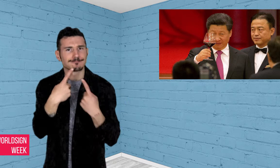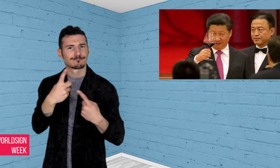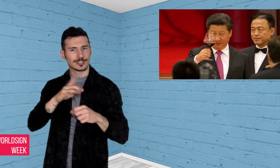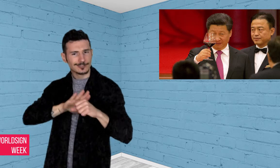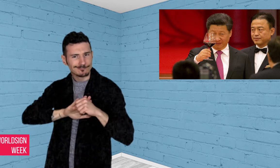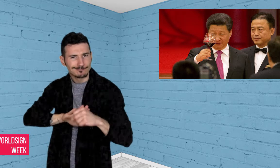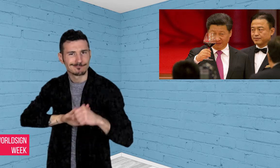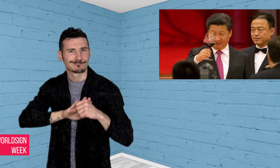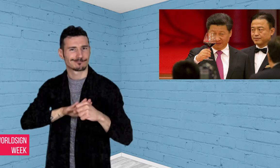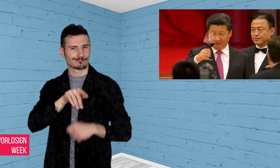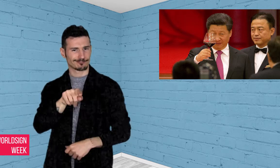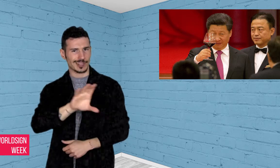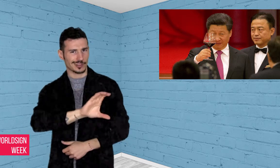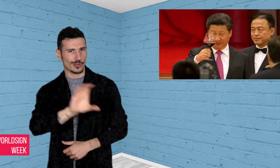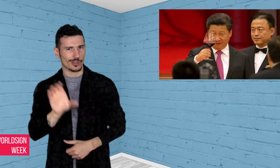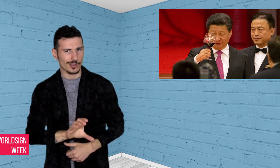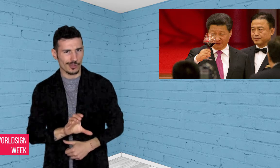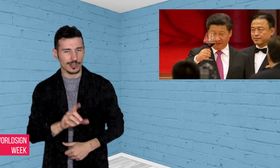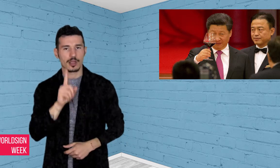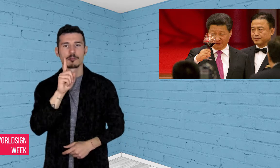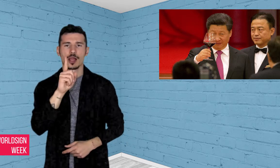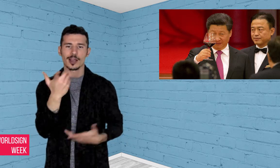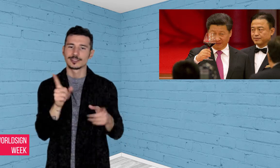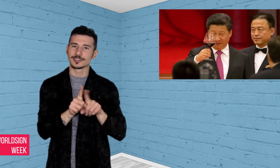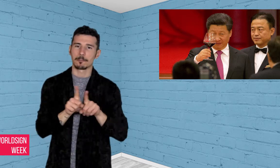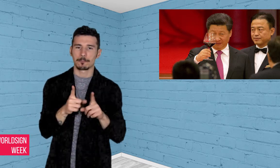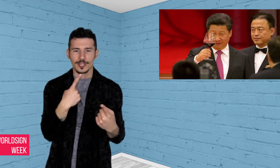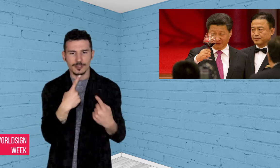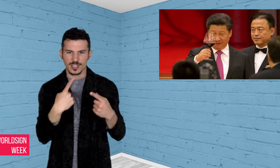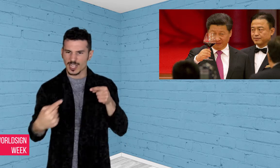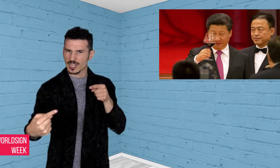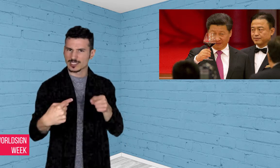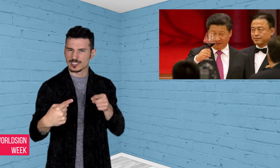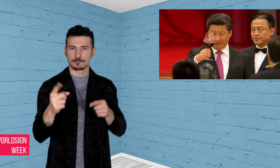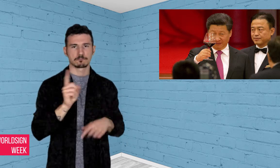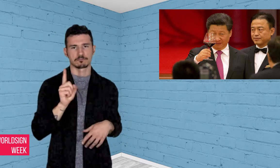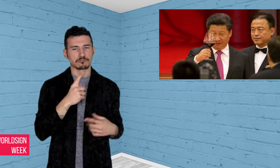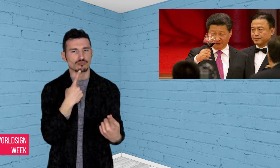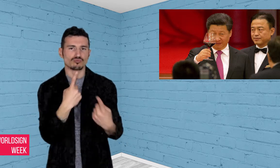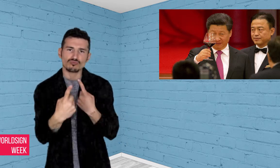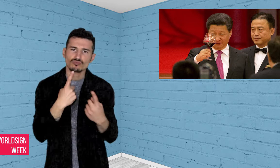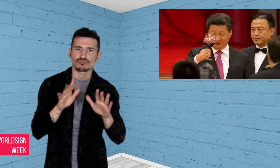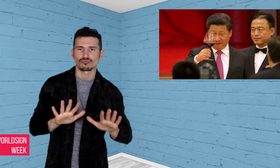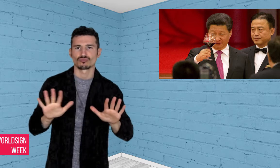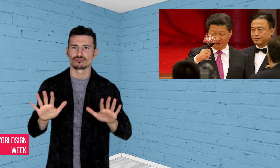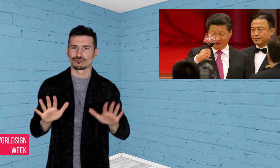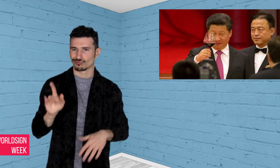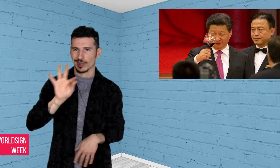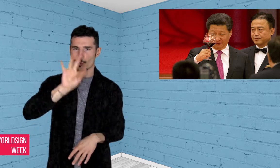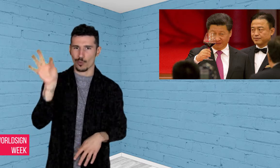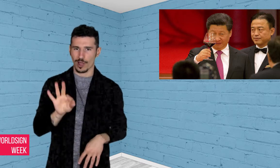good for anyone.” What China plans to do is unknown. In the past, China did apply some pressure on North Korea but